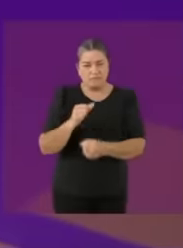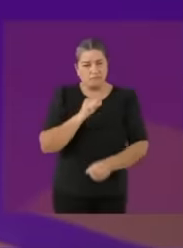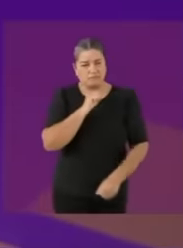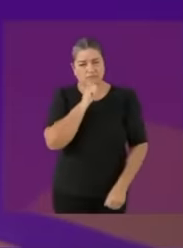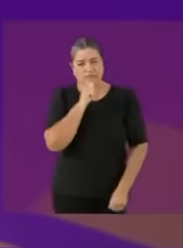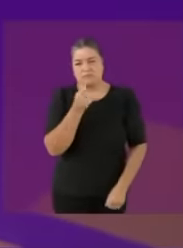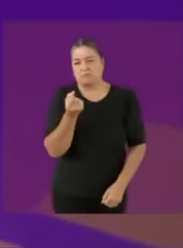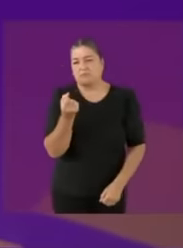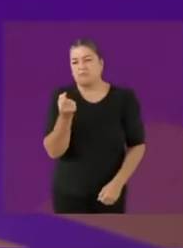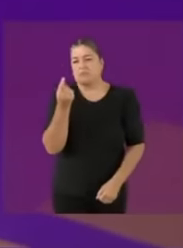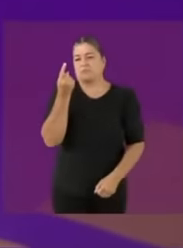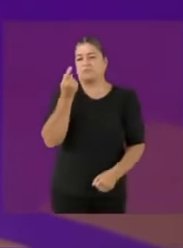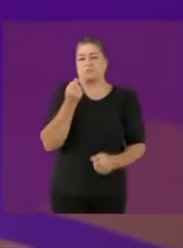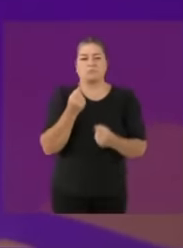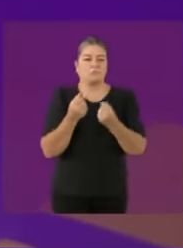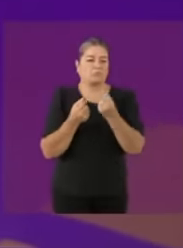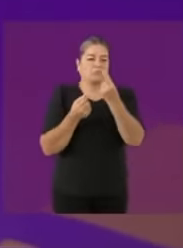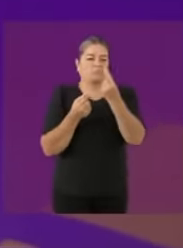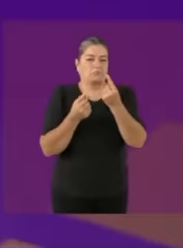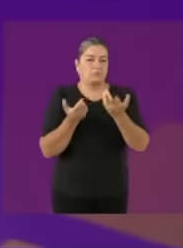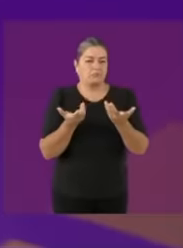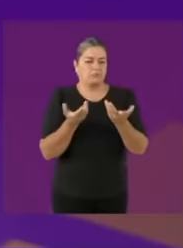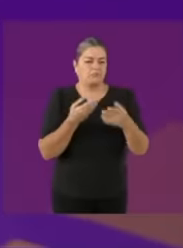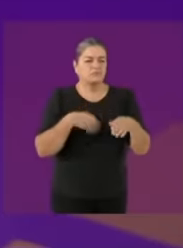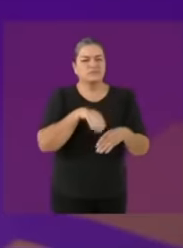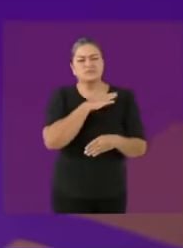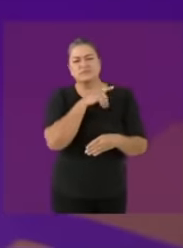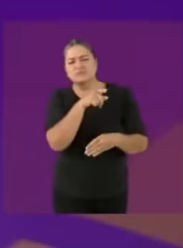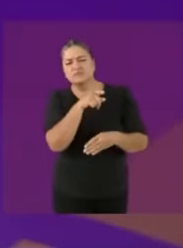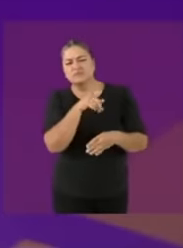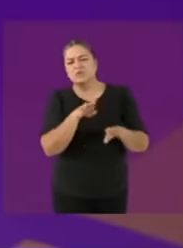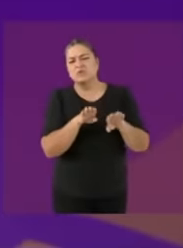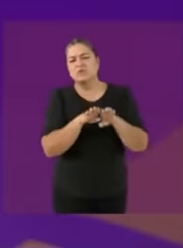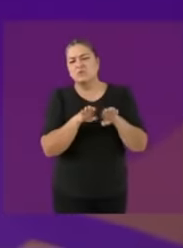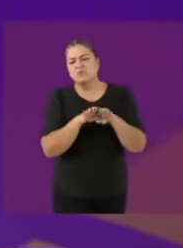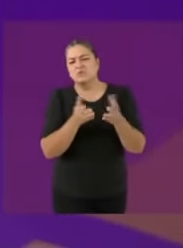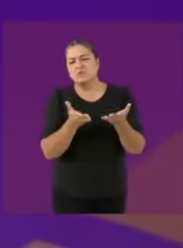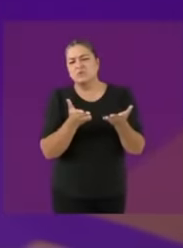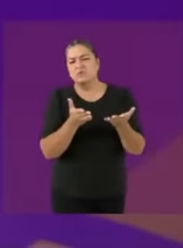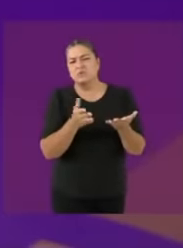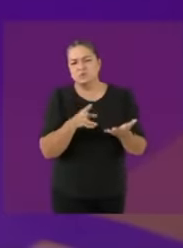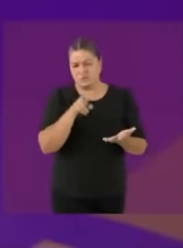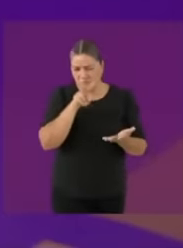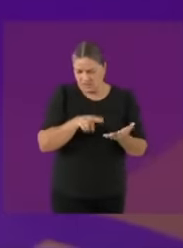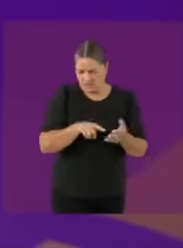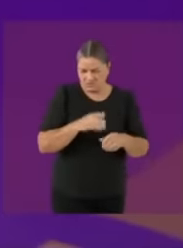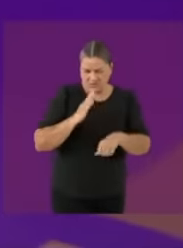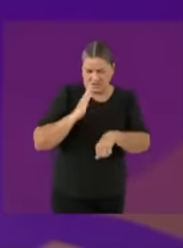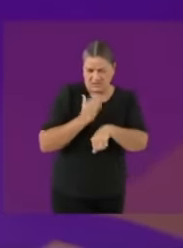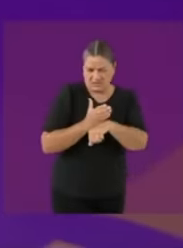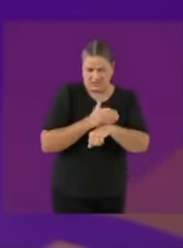several issues that we raise and I also do not agree with What you propose, Denis, because I repeat,